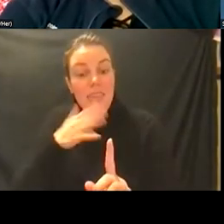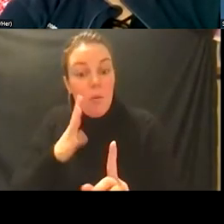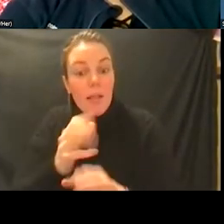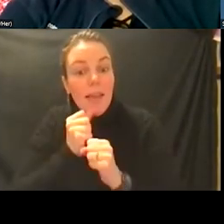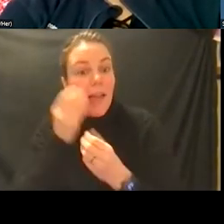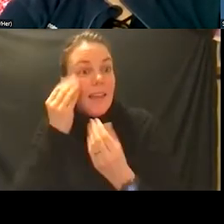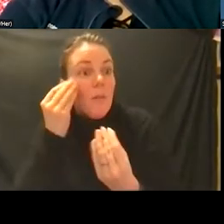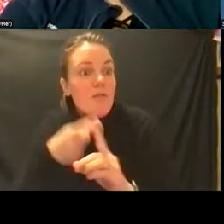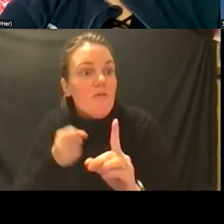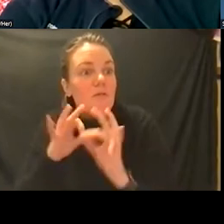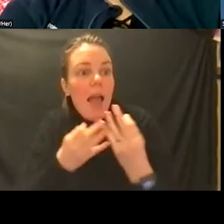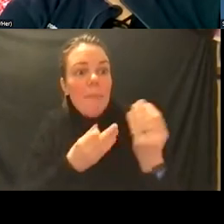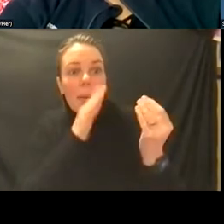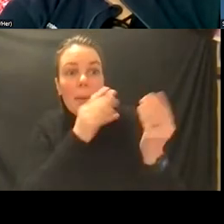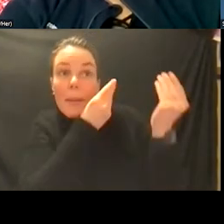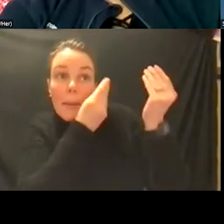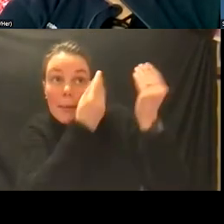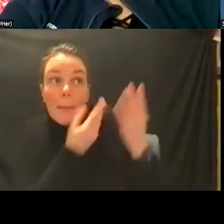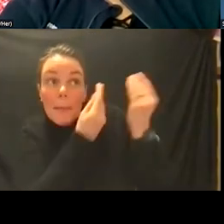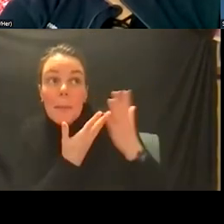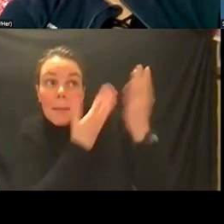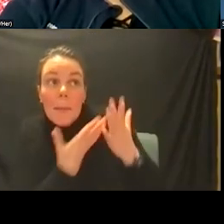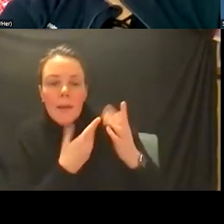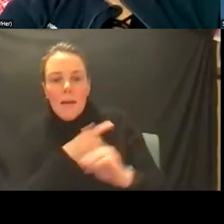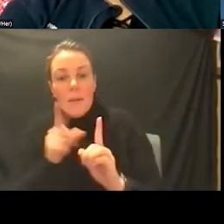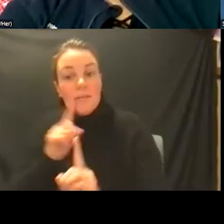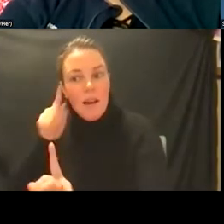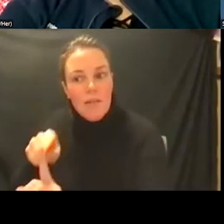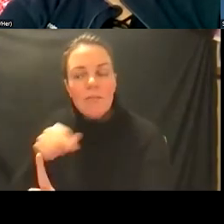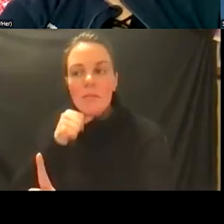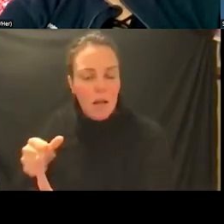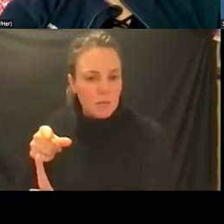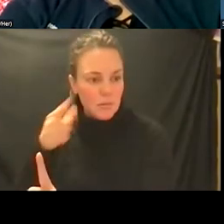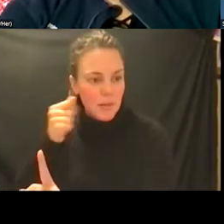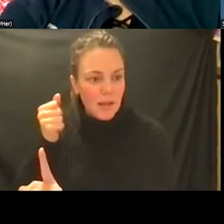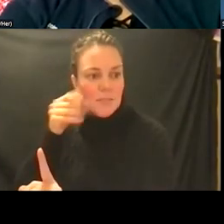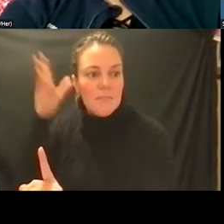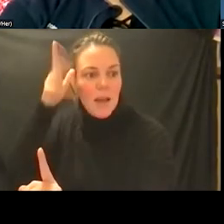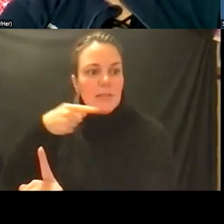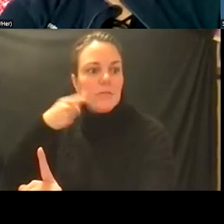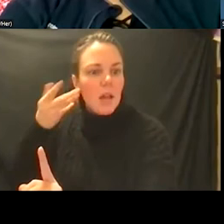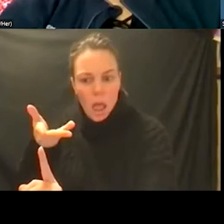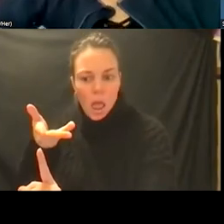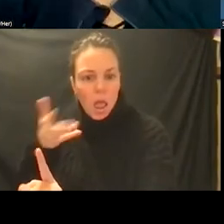from the family in a vertical way so we have the subpopulation of deaf people who who may have